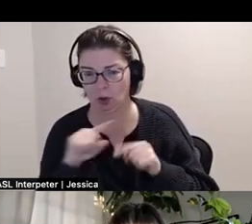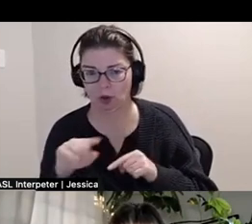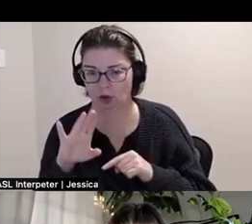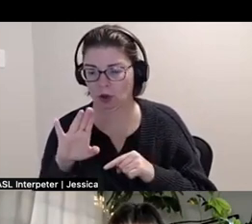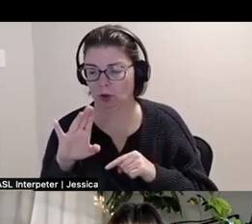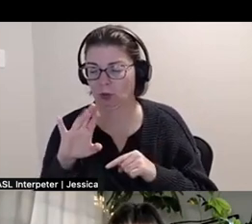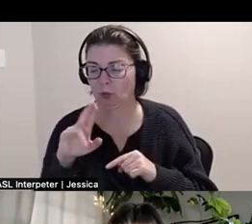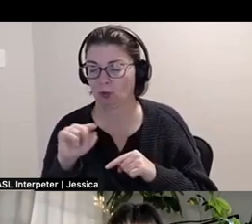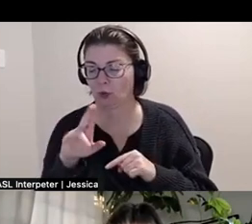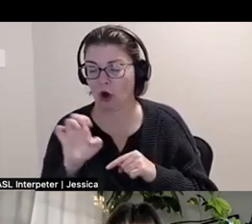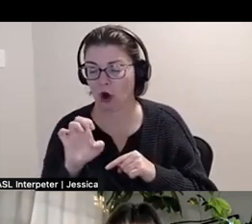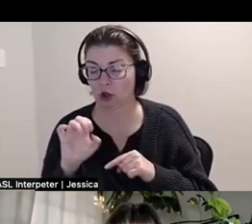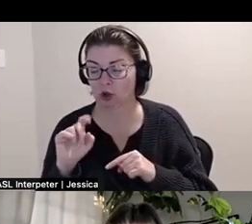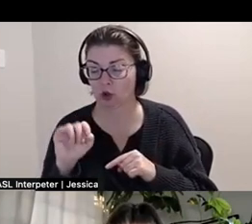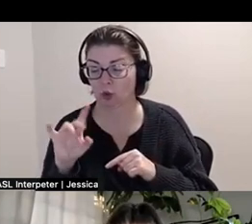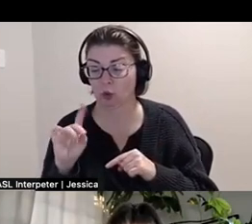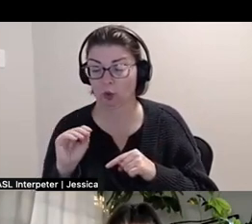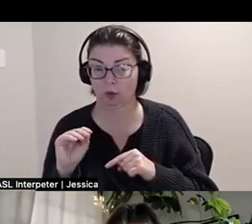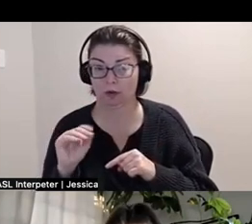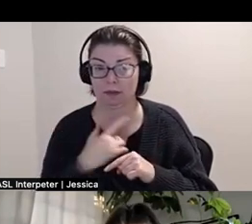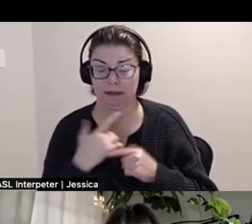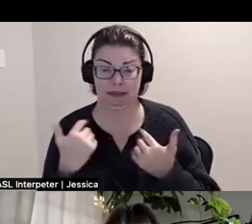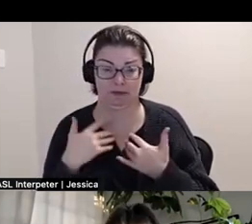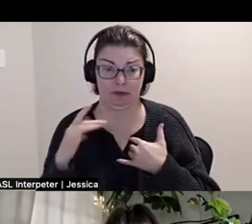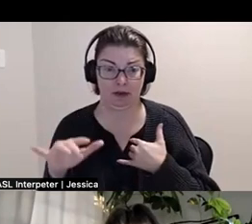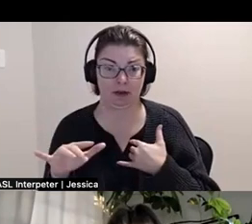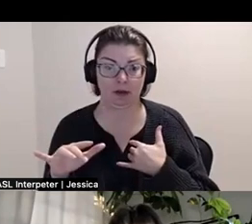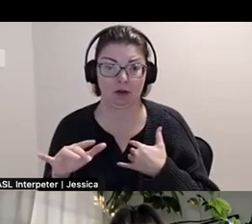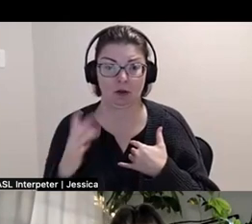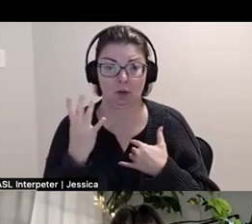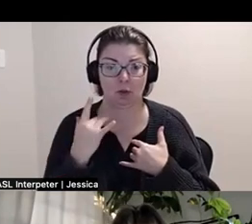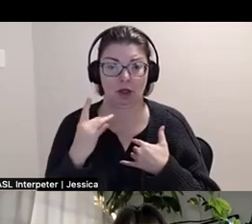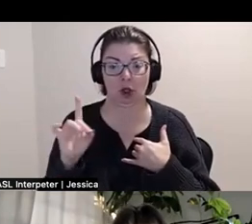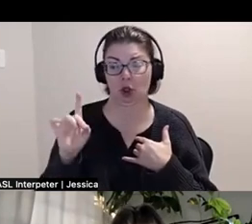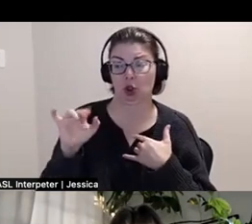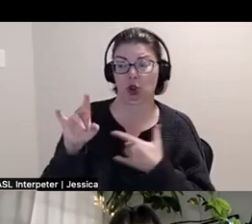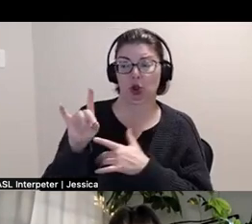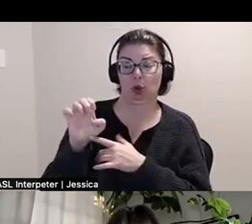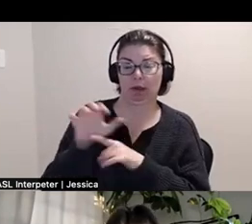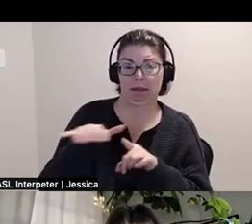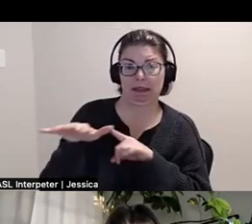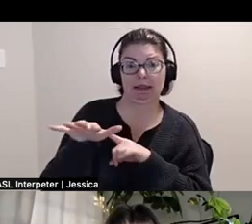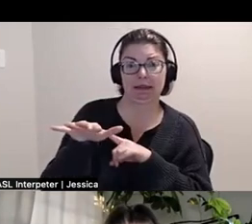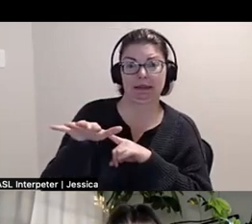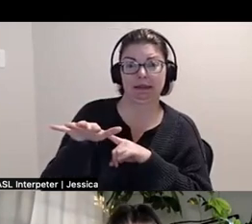The reason, I'm like usually intimidated is because they are dude spaces, but there are also spaces that there's lots of